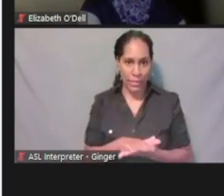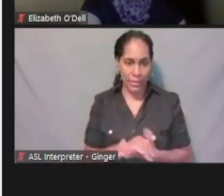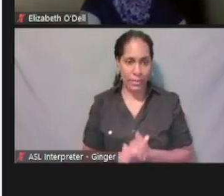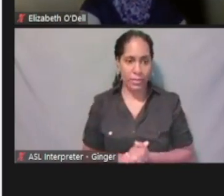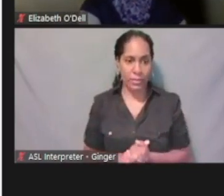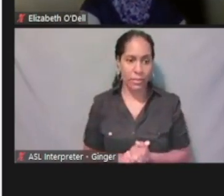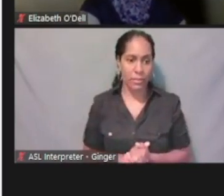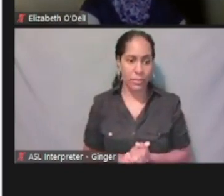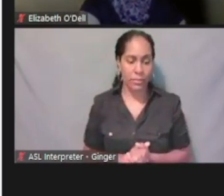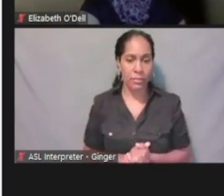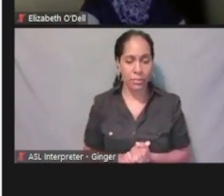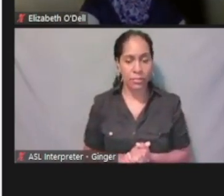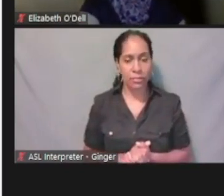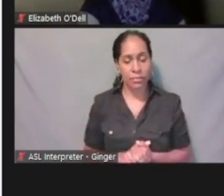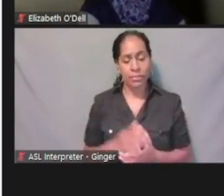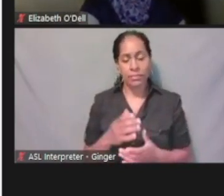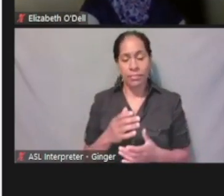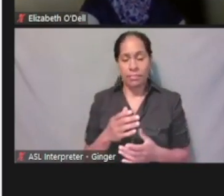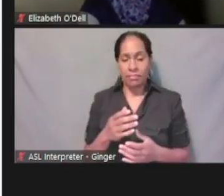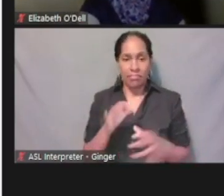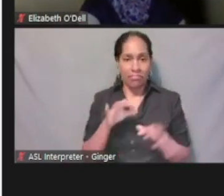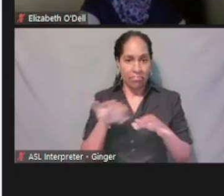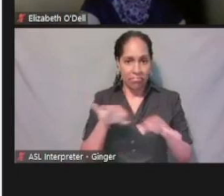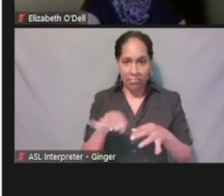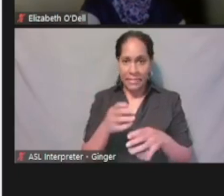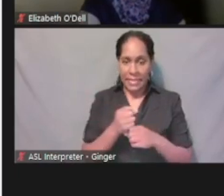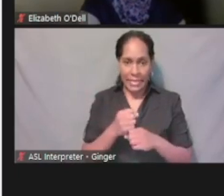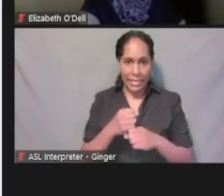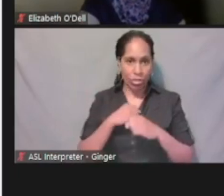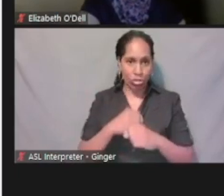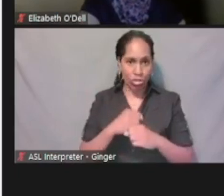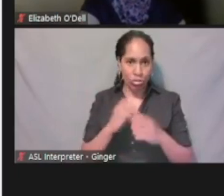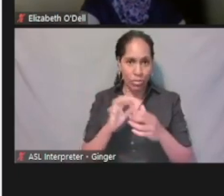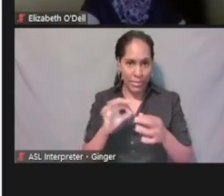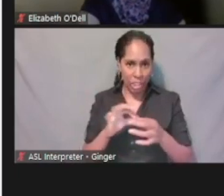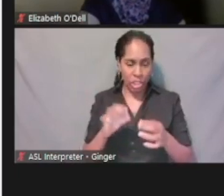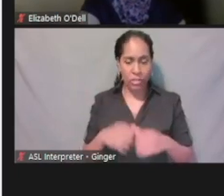getting secure messages, reporting a change,